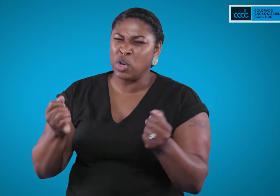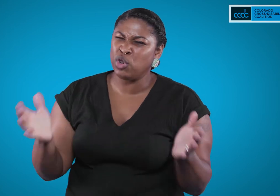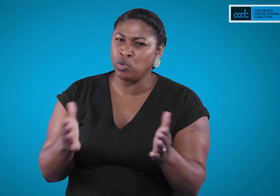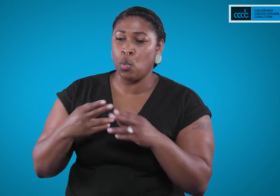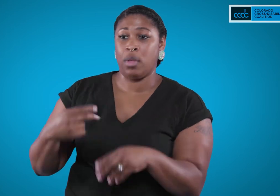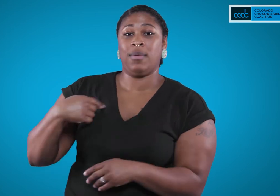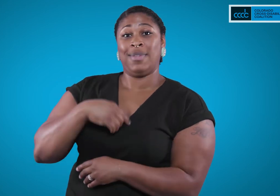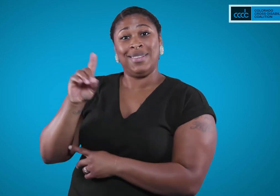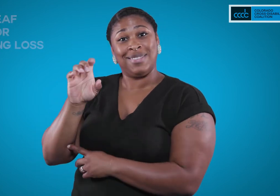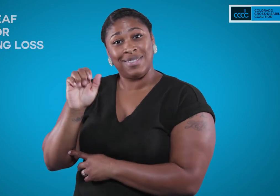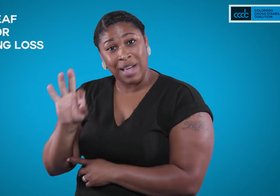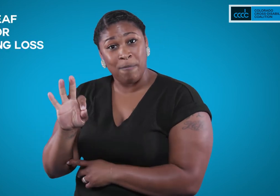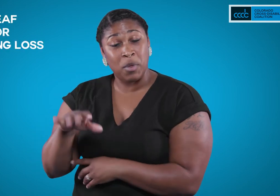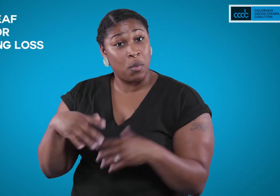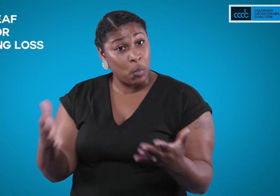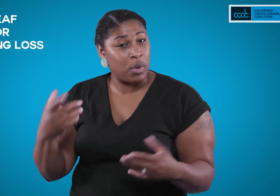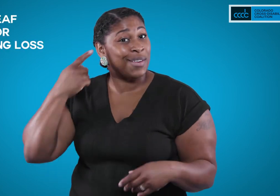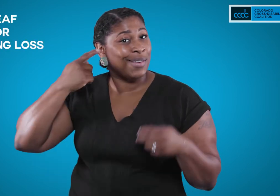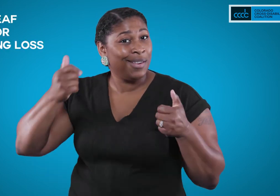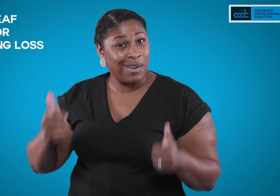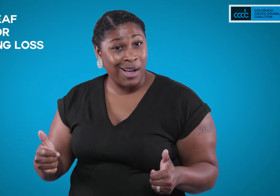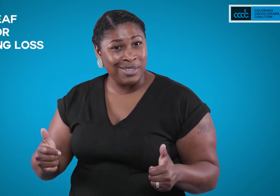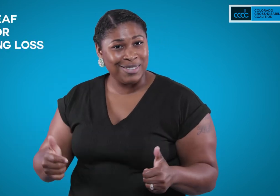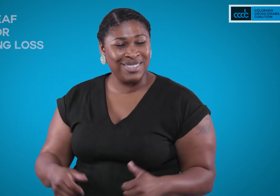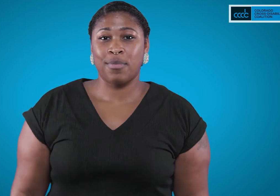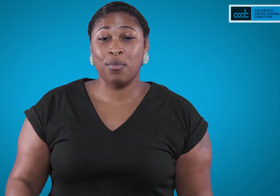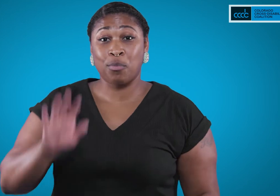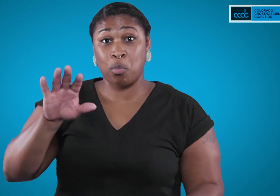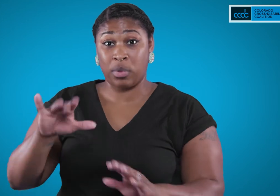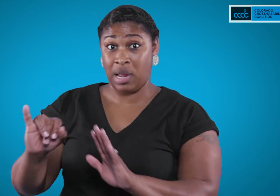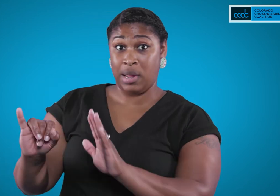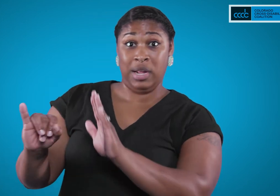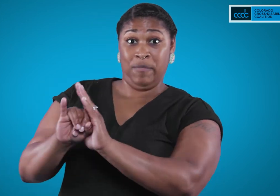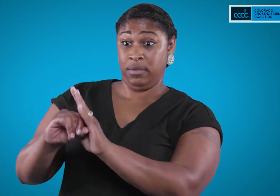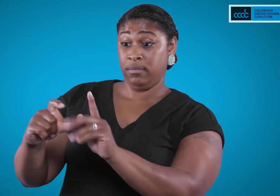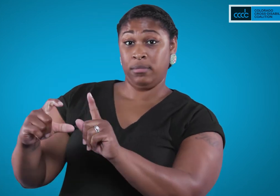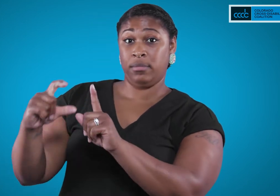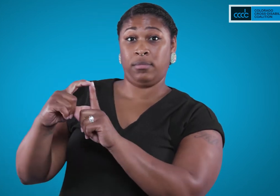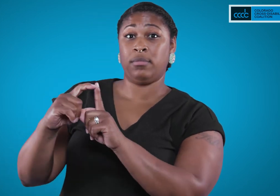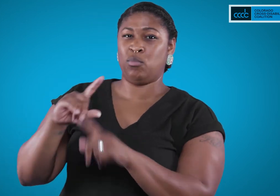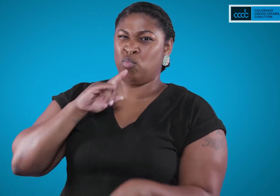so we encourage you to use “deaf” or “hearing loss” instead. To identify as “capital D”